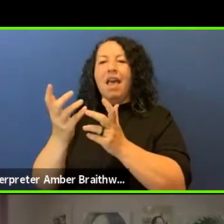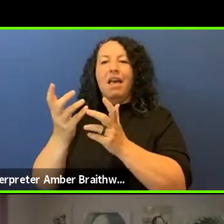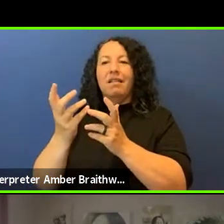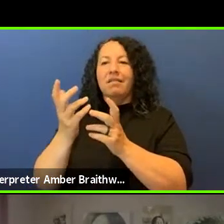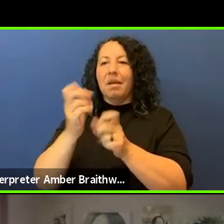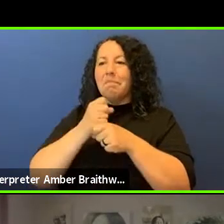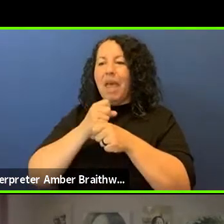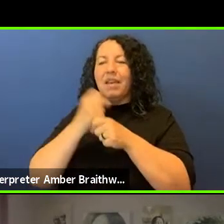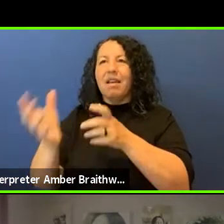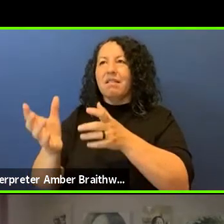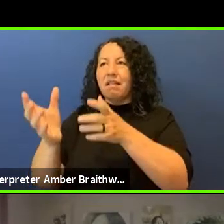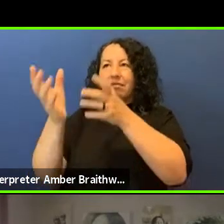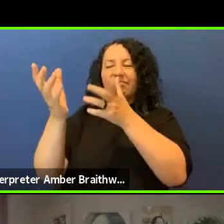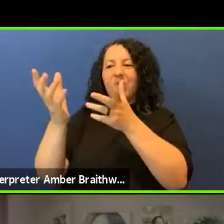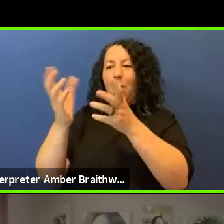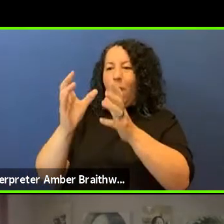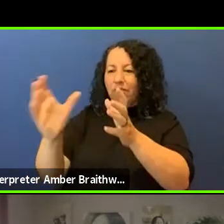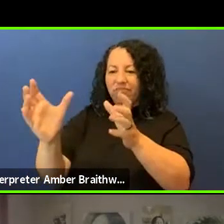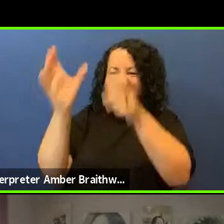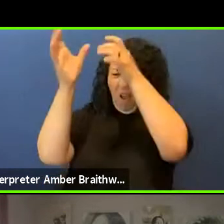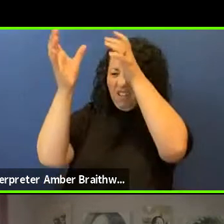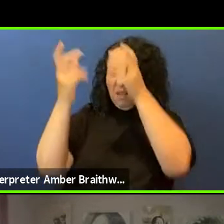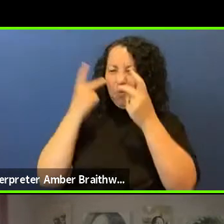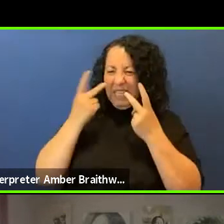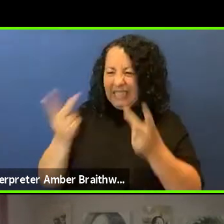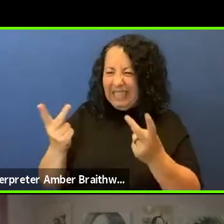the panelists here today have been expressing